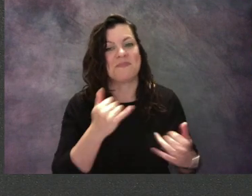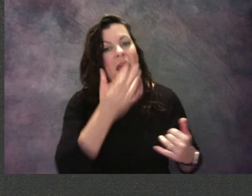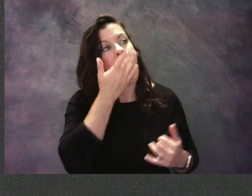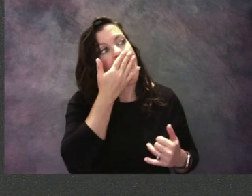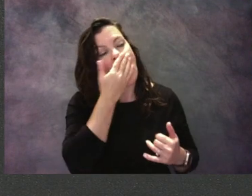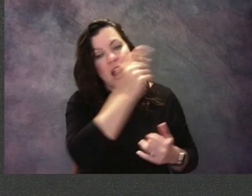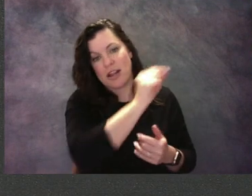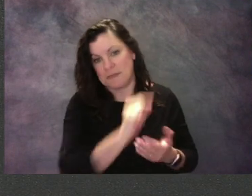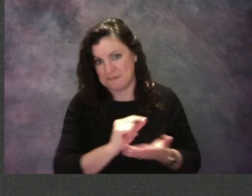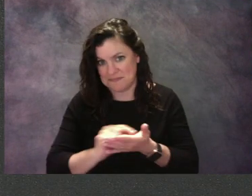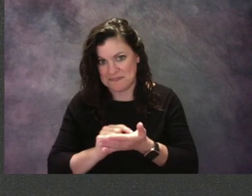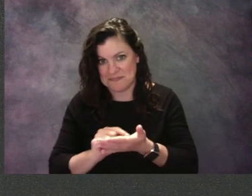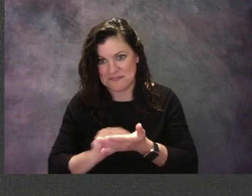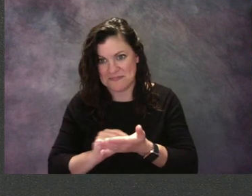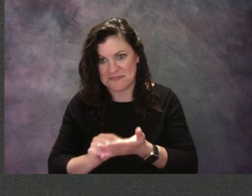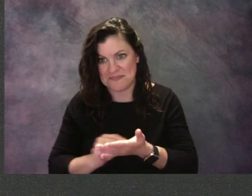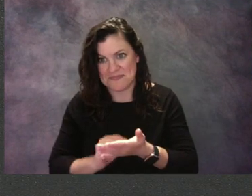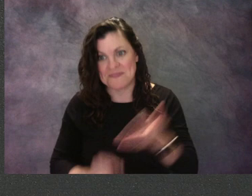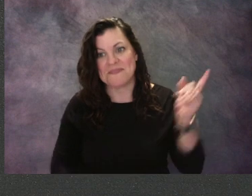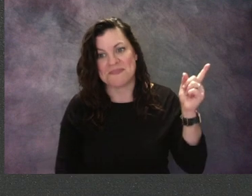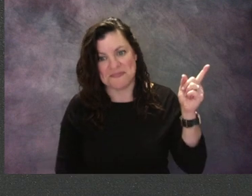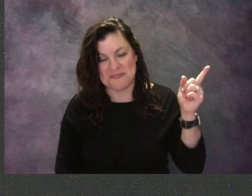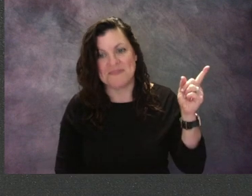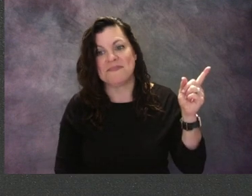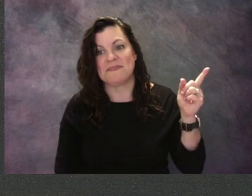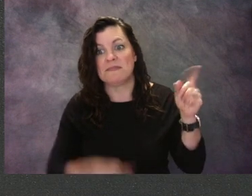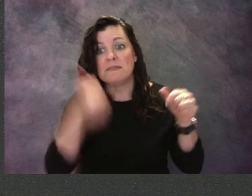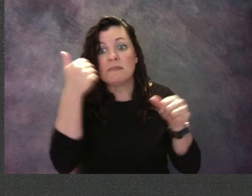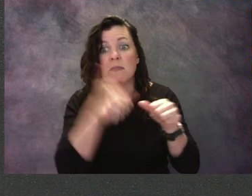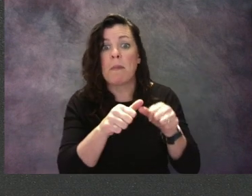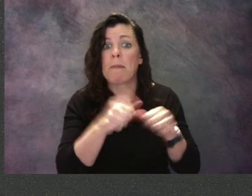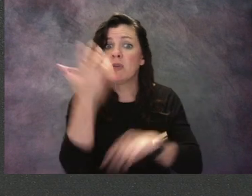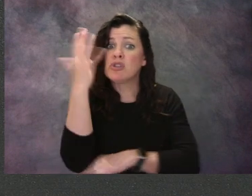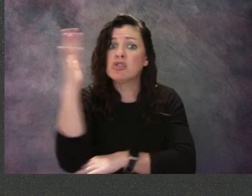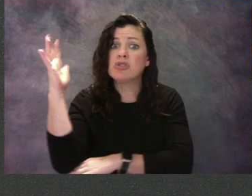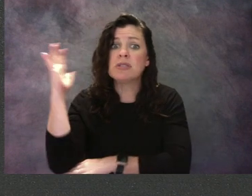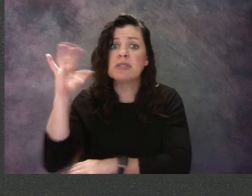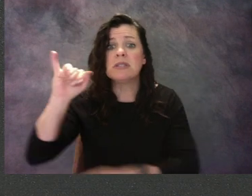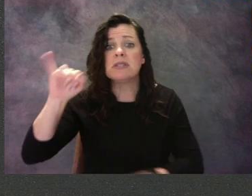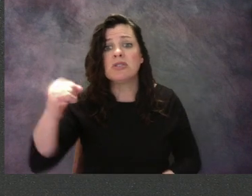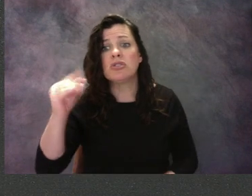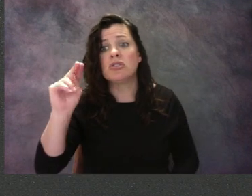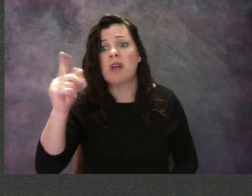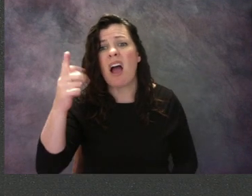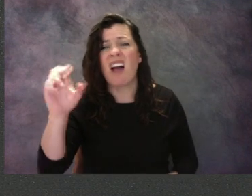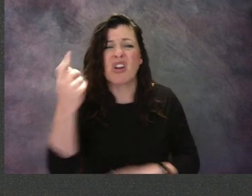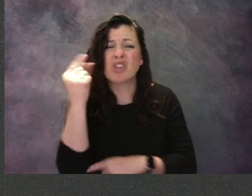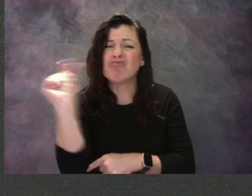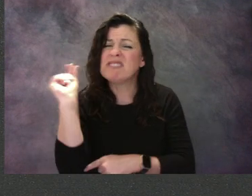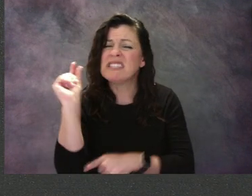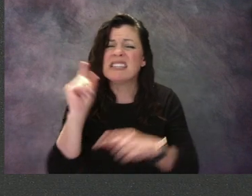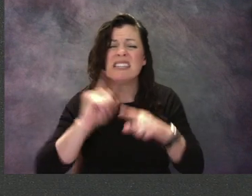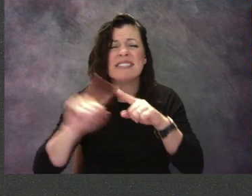And I remember that jungle had lots of different colors of green, so I'm gonna make sure